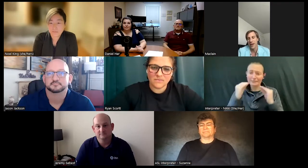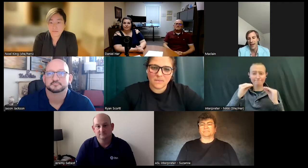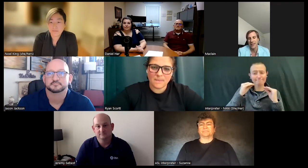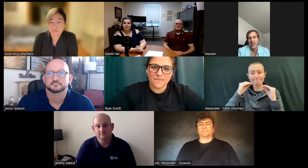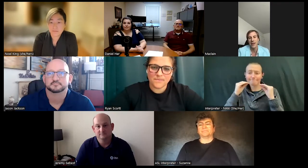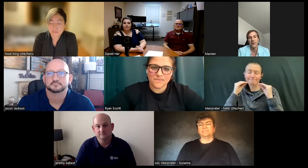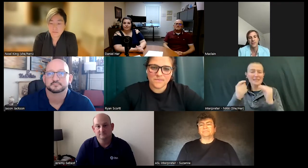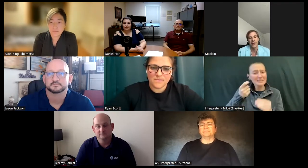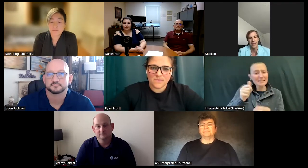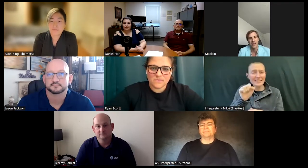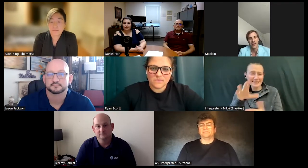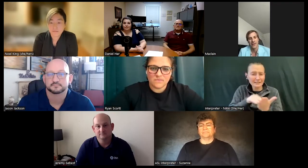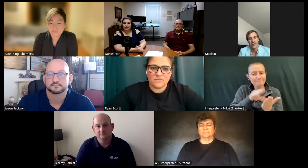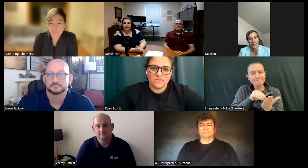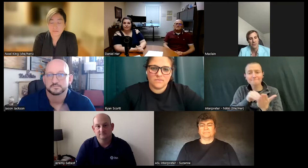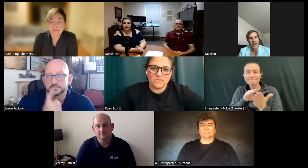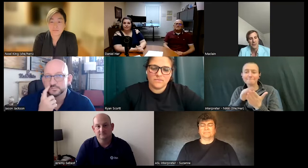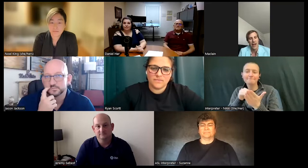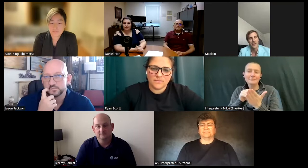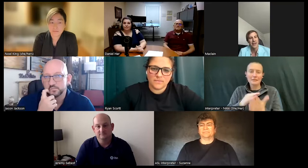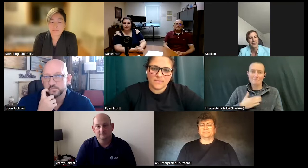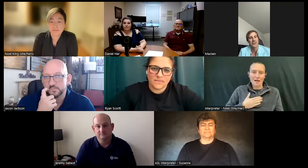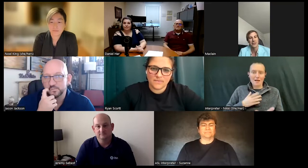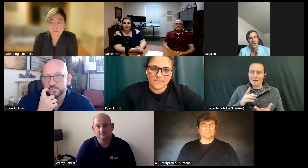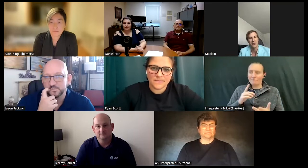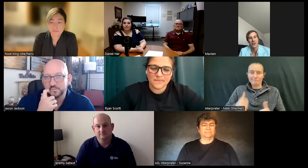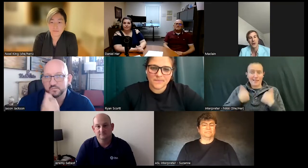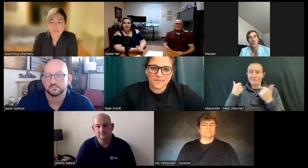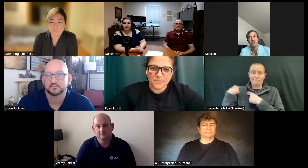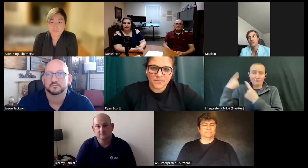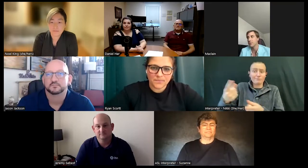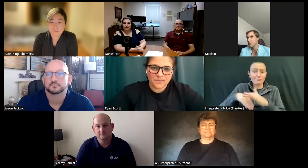little bit ASL and it's my reality ever since I was born. So,